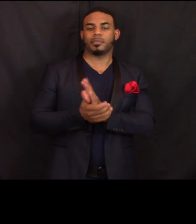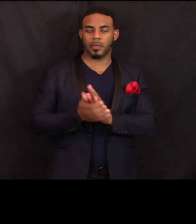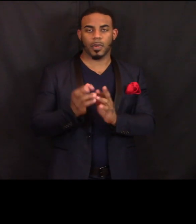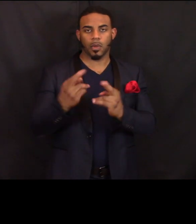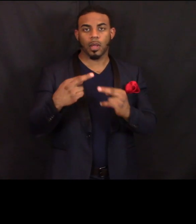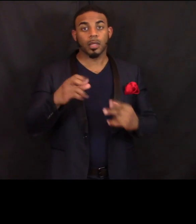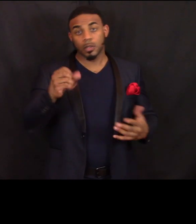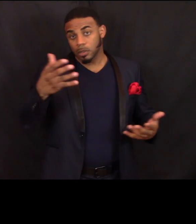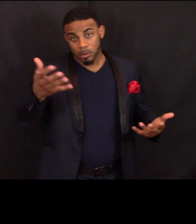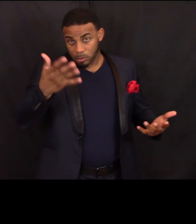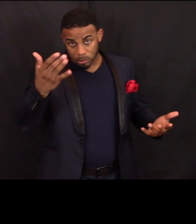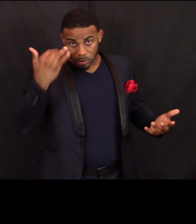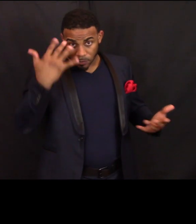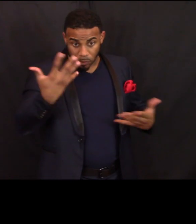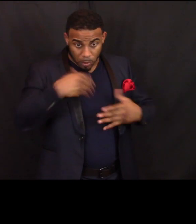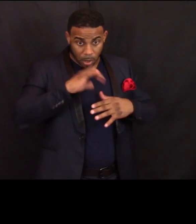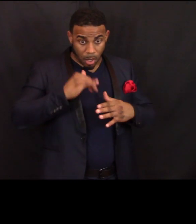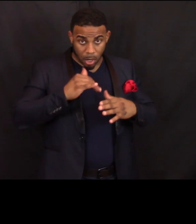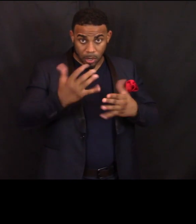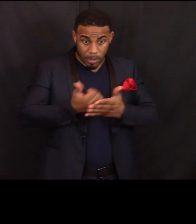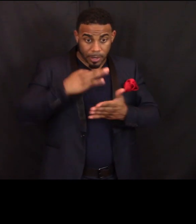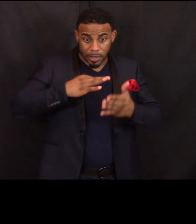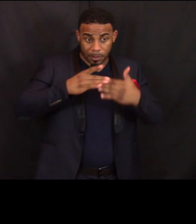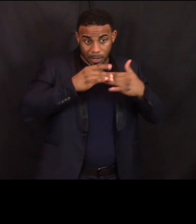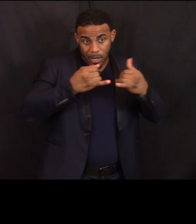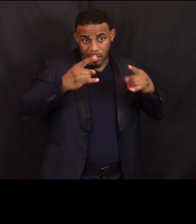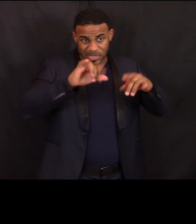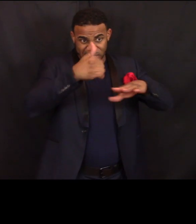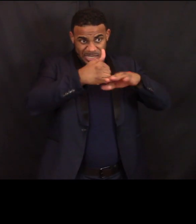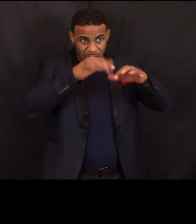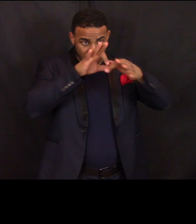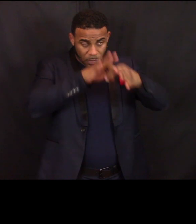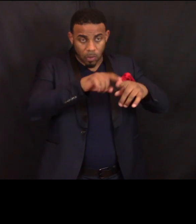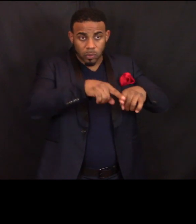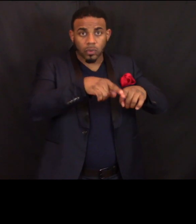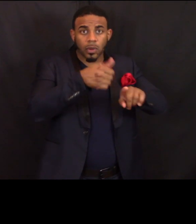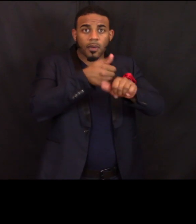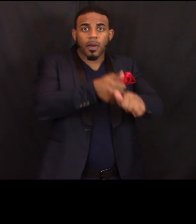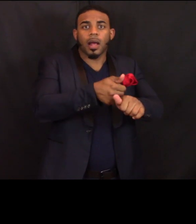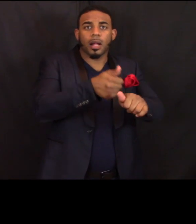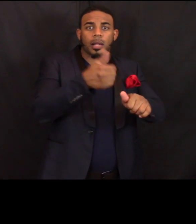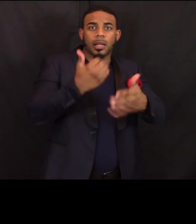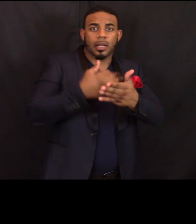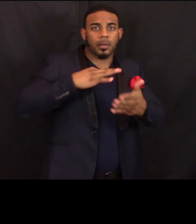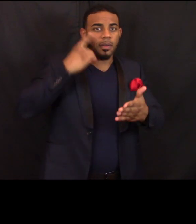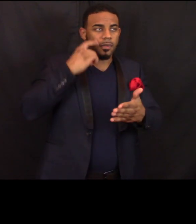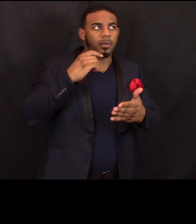So if you're within our income guidelines which are set according to eligibility for the Earned Income Tax Credit.